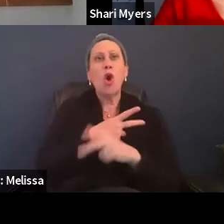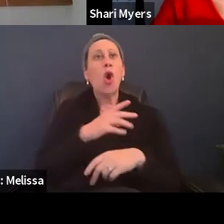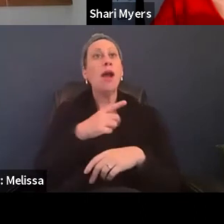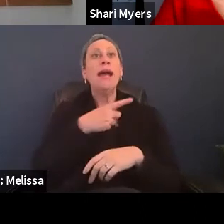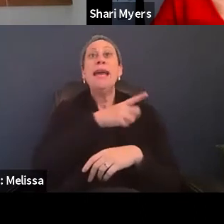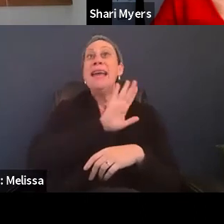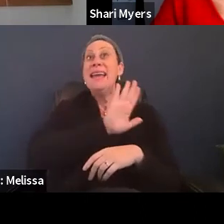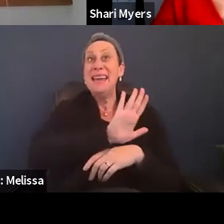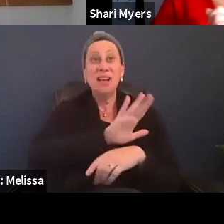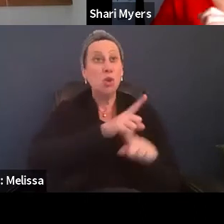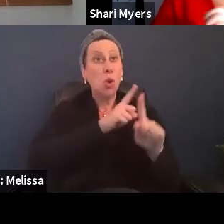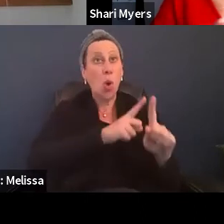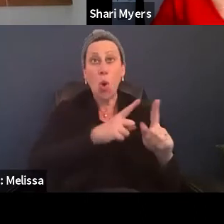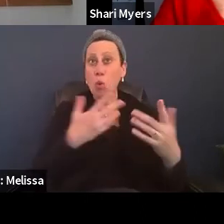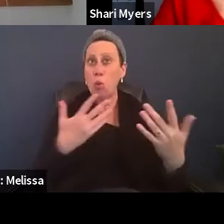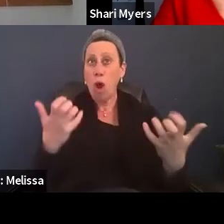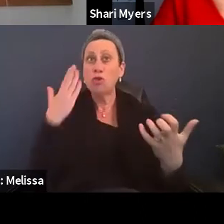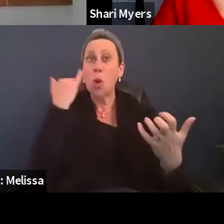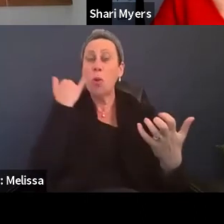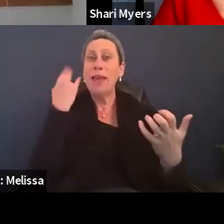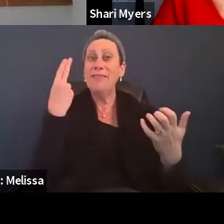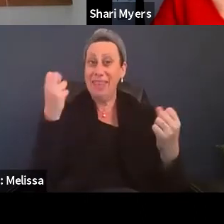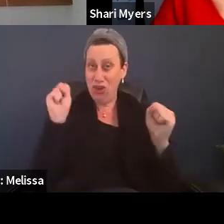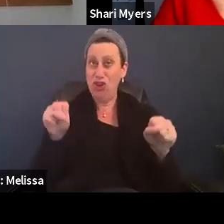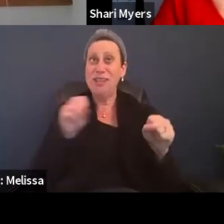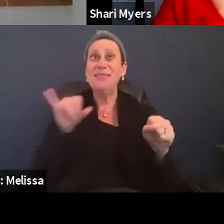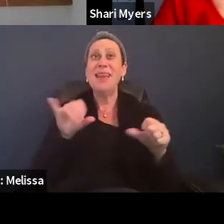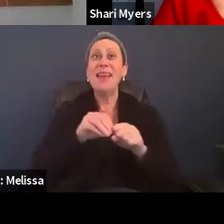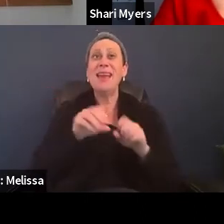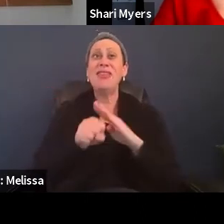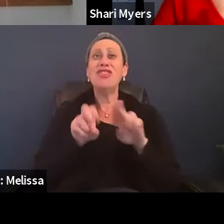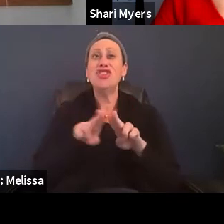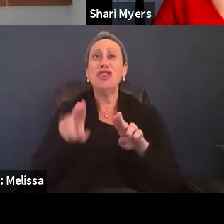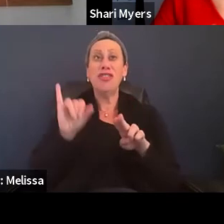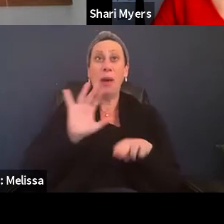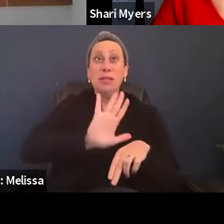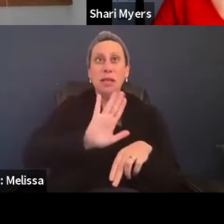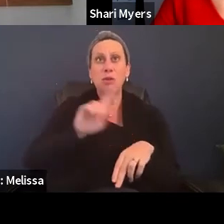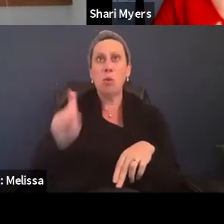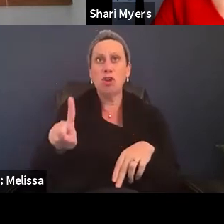was if he was going to be allowed to stay in the shelter and for how long.